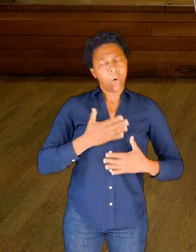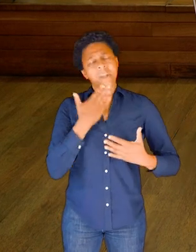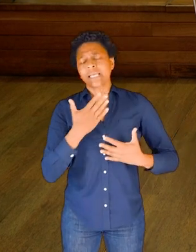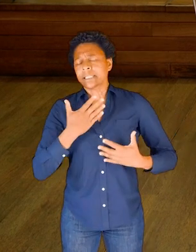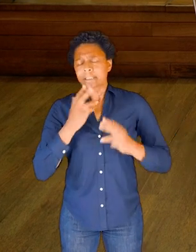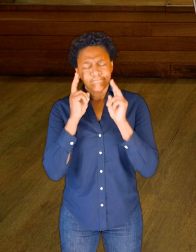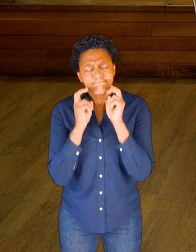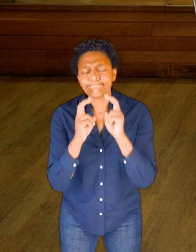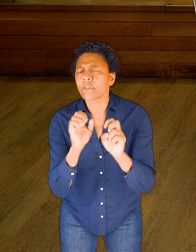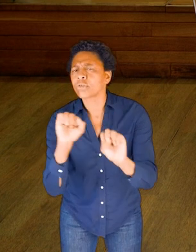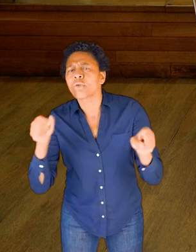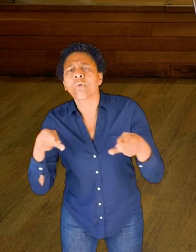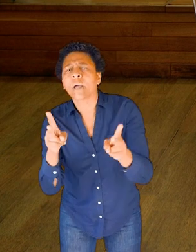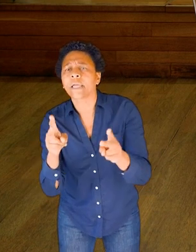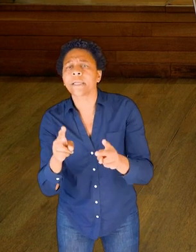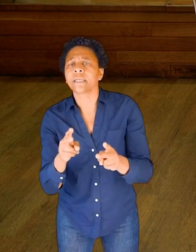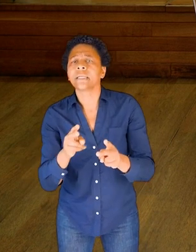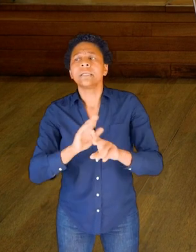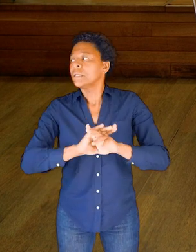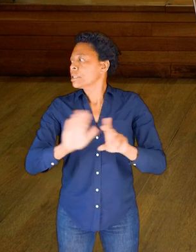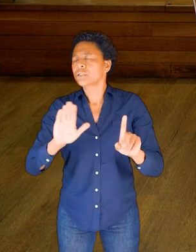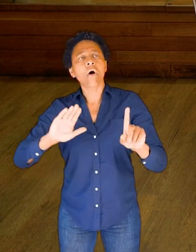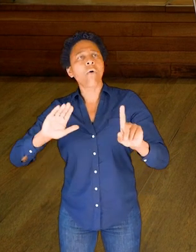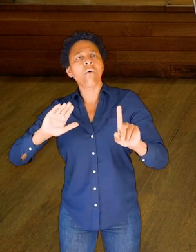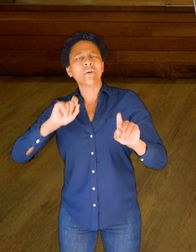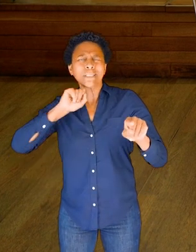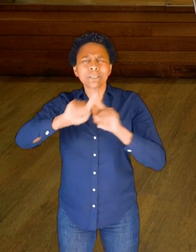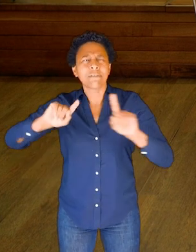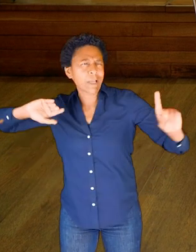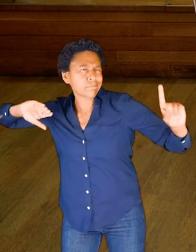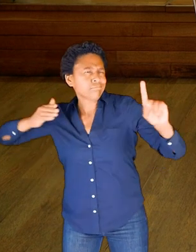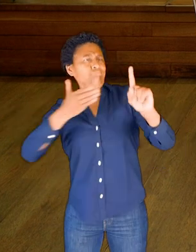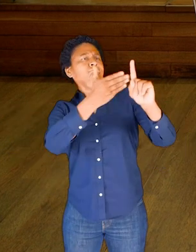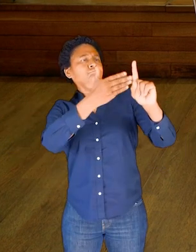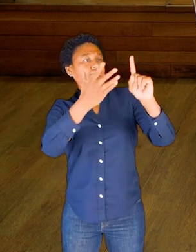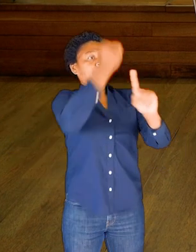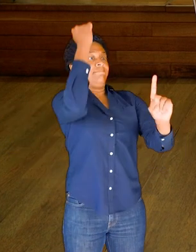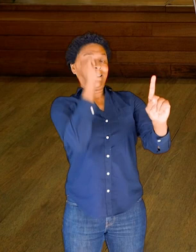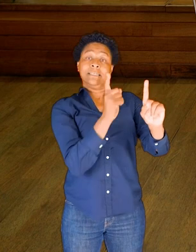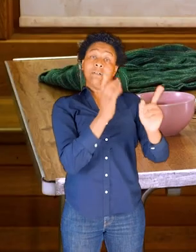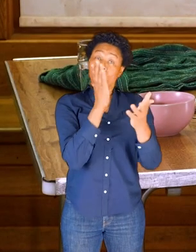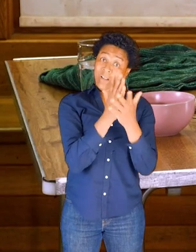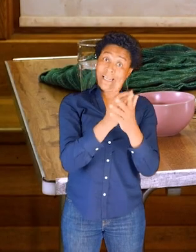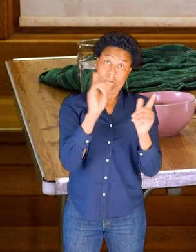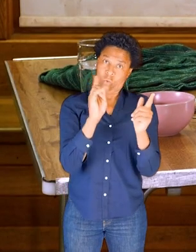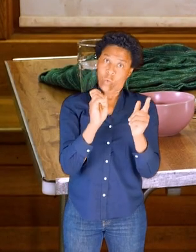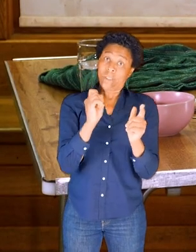There are no goals to the session except to learn more about your own body. So let's begin.